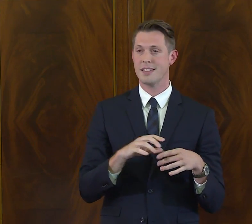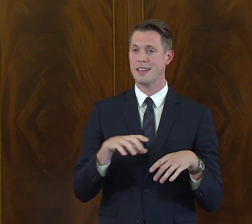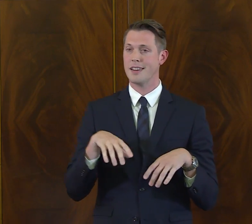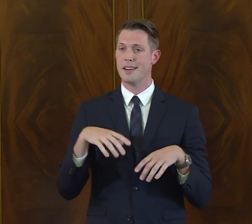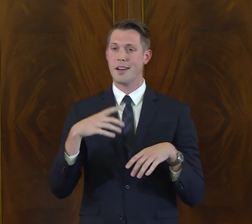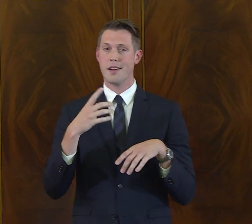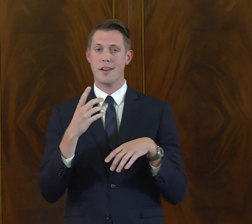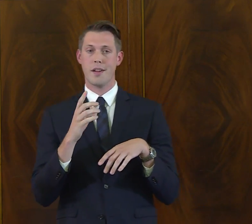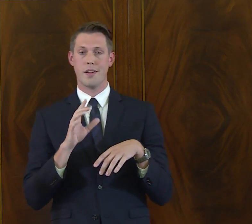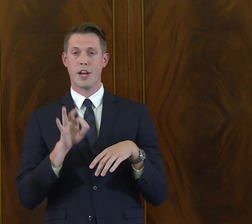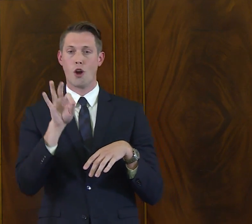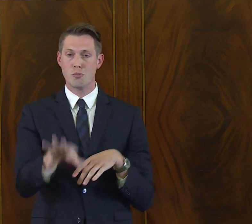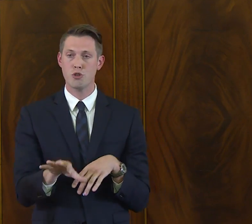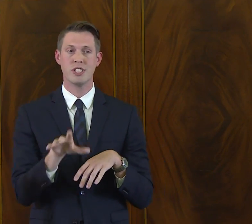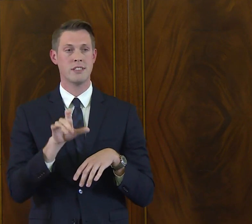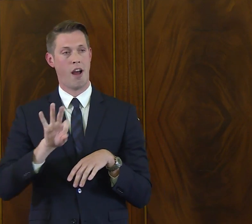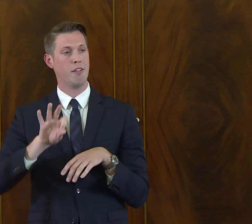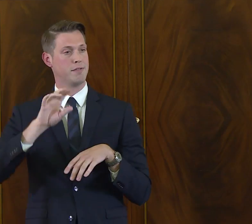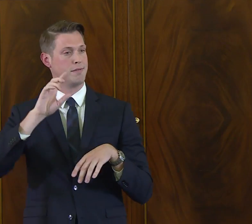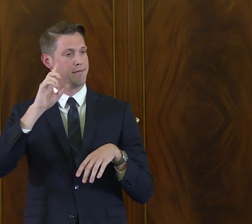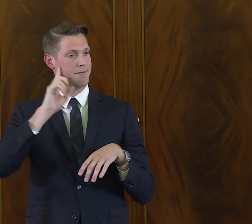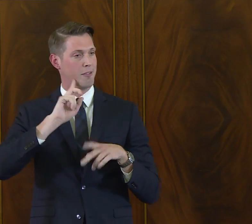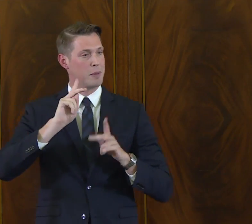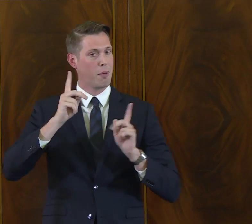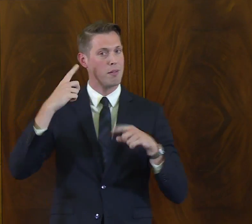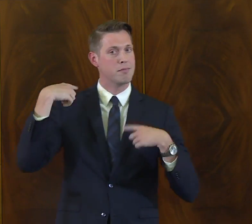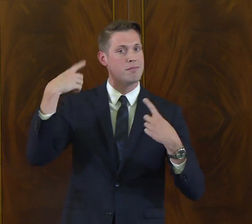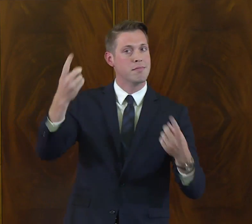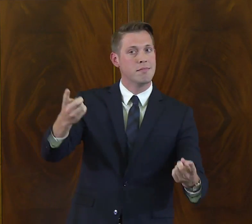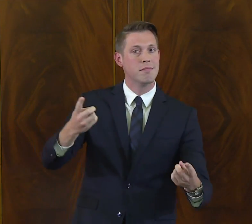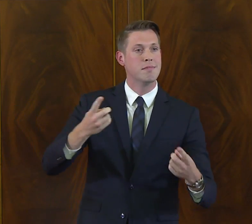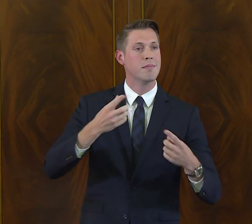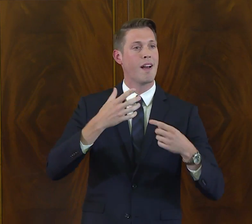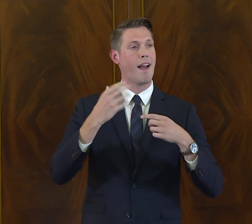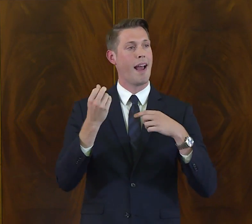in the United States, the contributions of deaf people